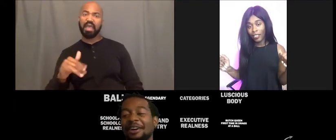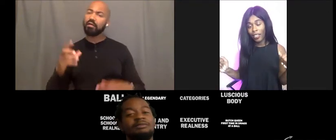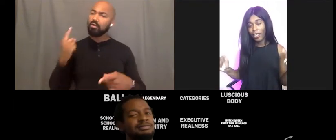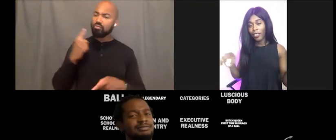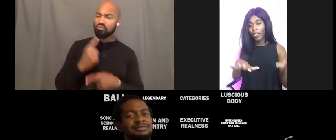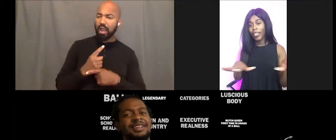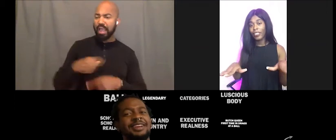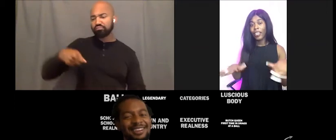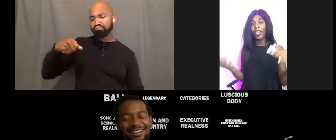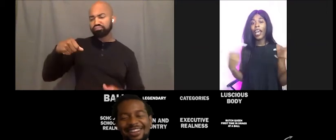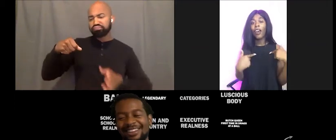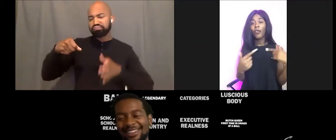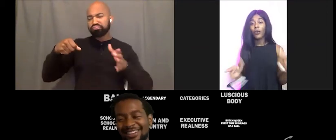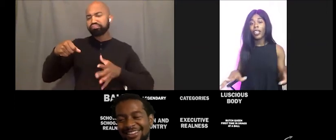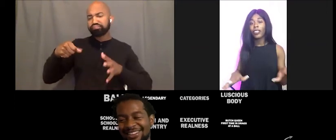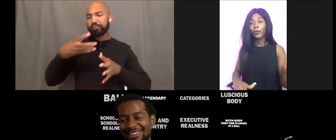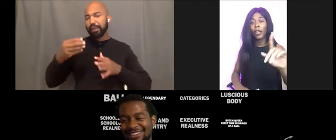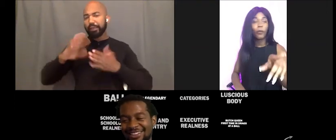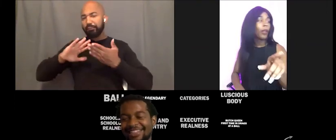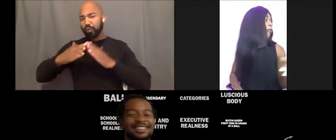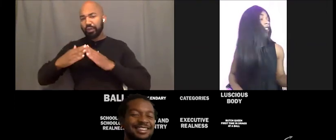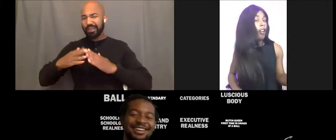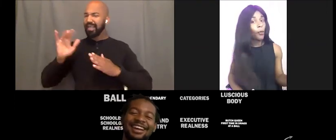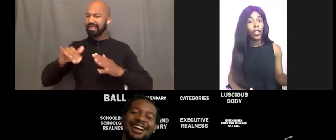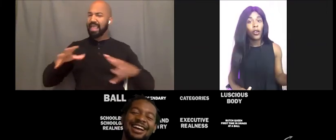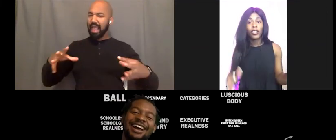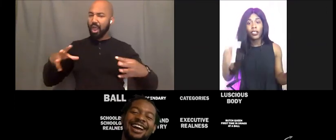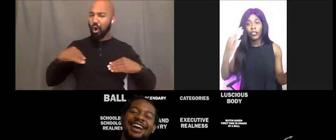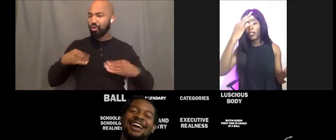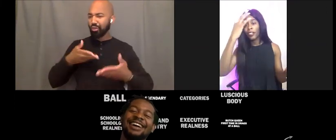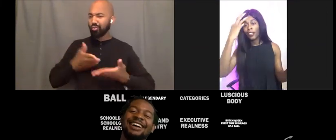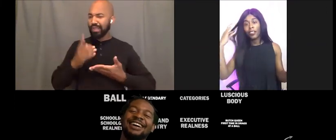Hashtag, hashtag that. I own the rights to it. I'm finna call my lawyer too .